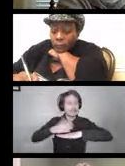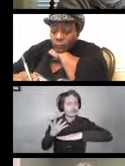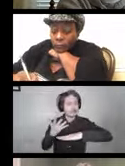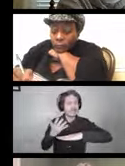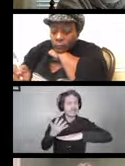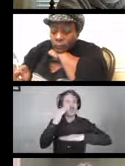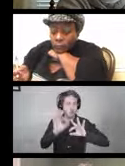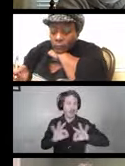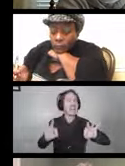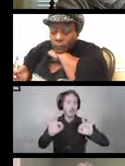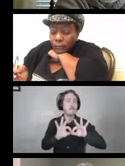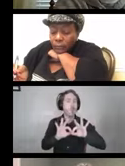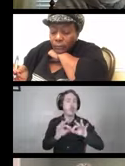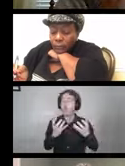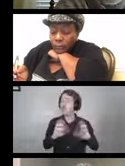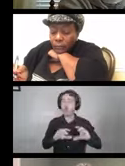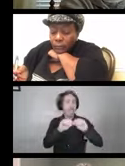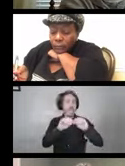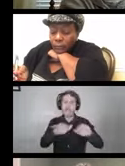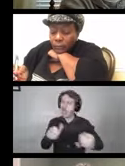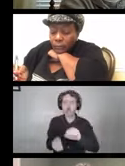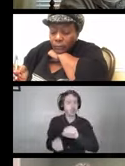when it comes to preventing the spread of COVID-19.